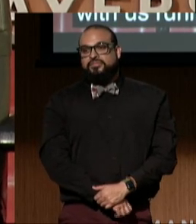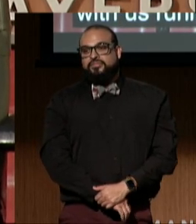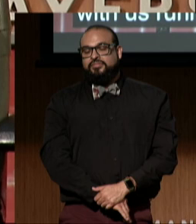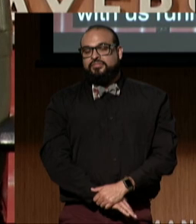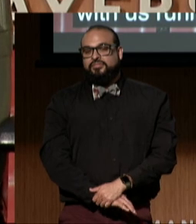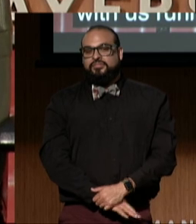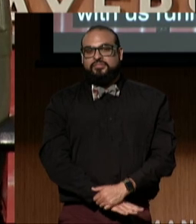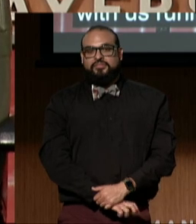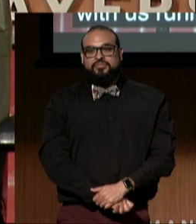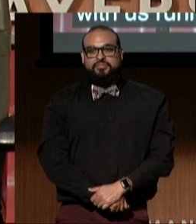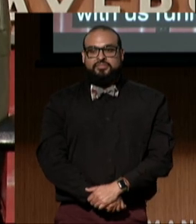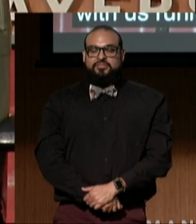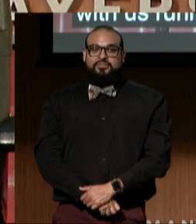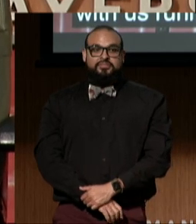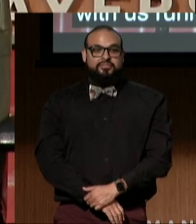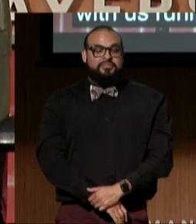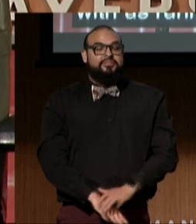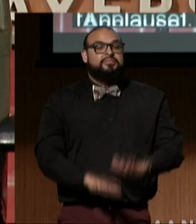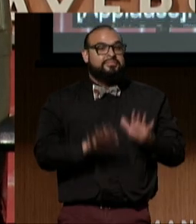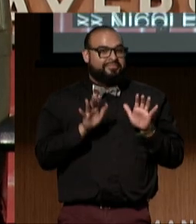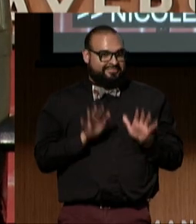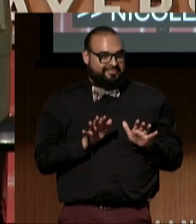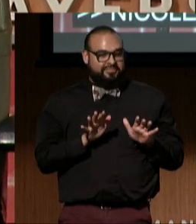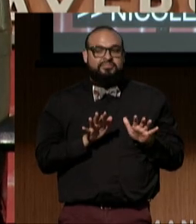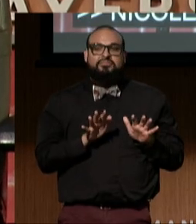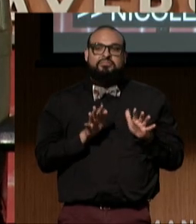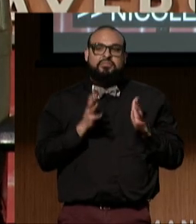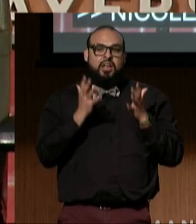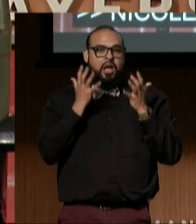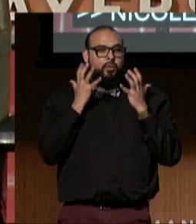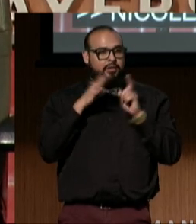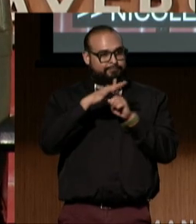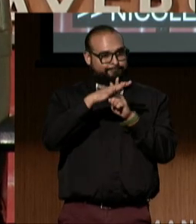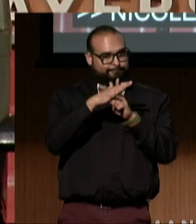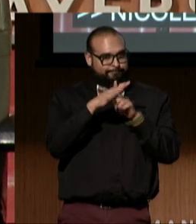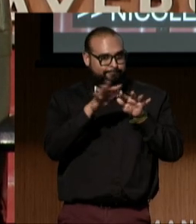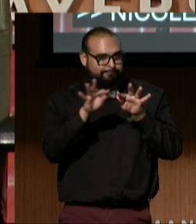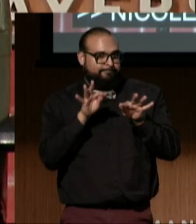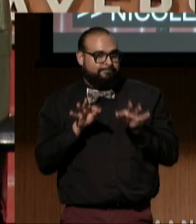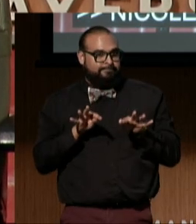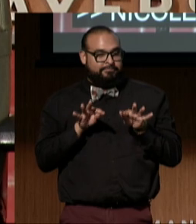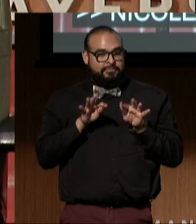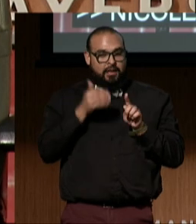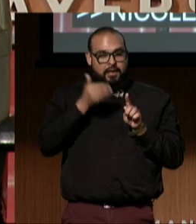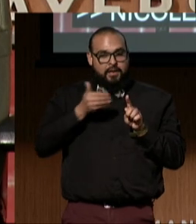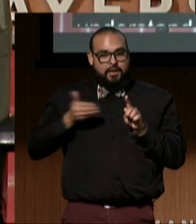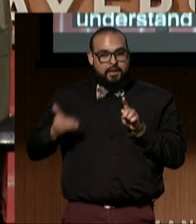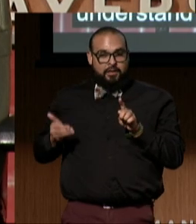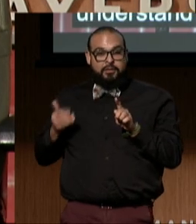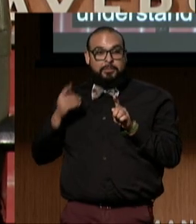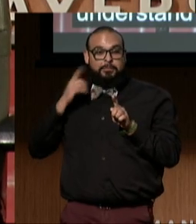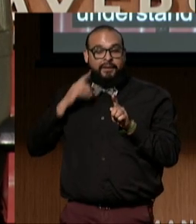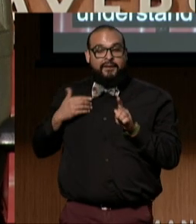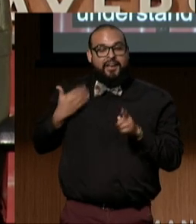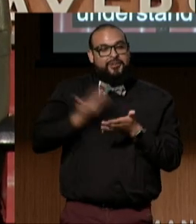So, in order to help you understand how I came to DREDF, you first need to know three things.